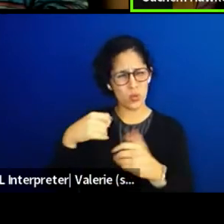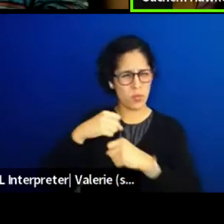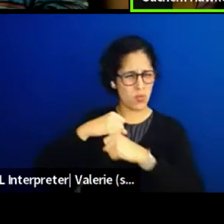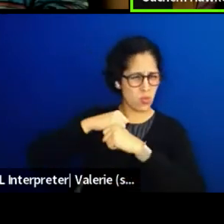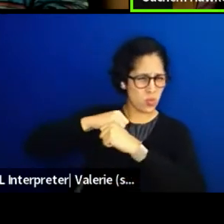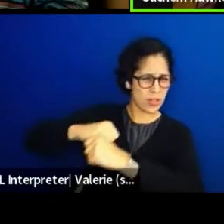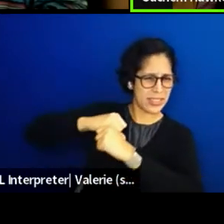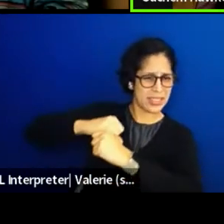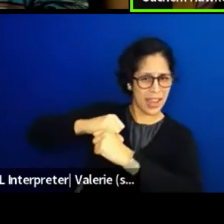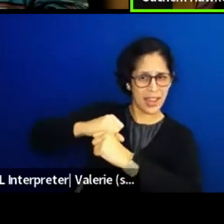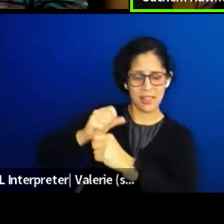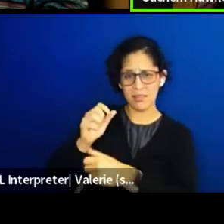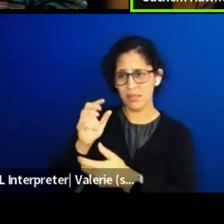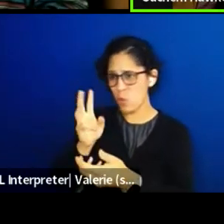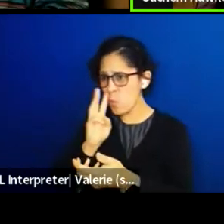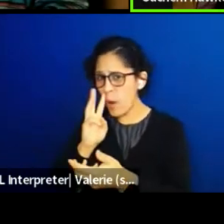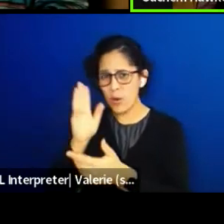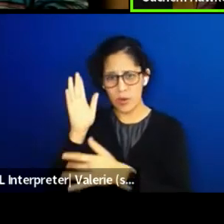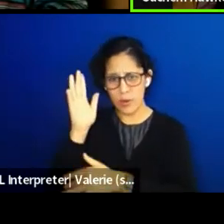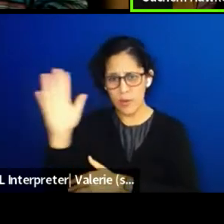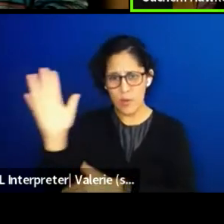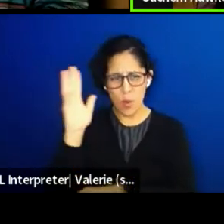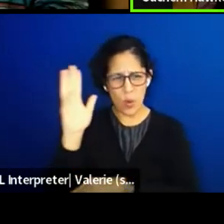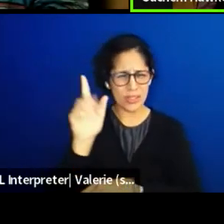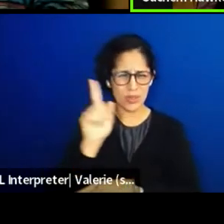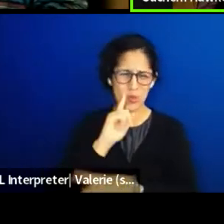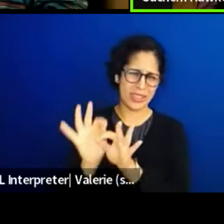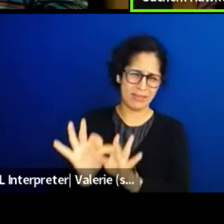'Cause it's really hard and sad or we see...